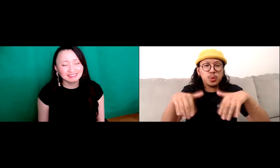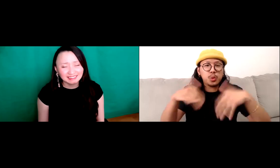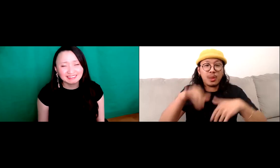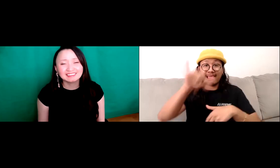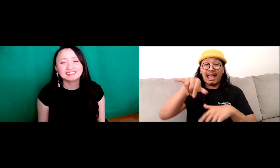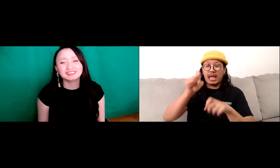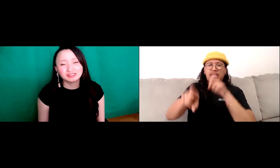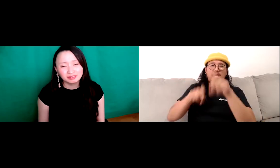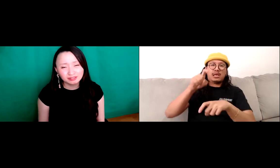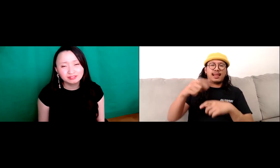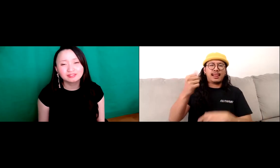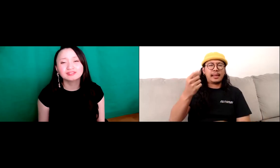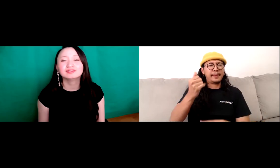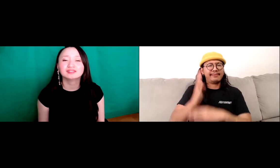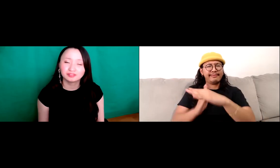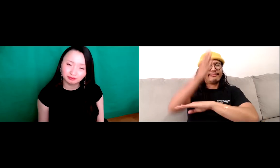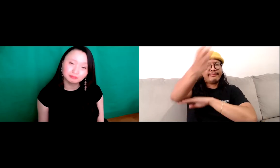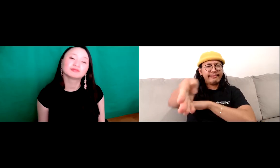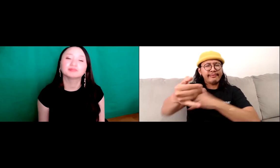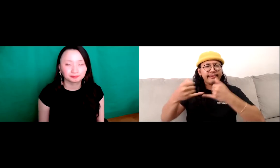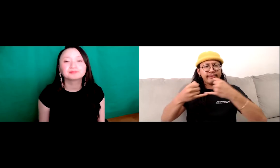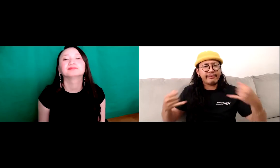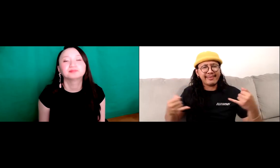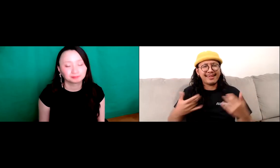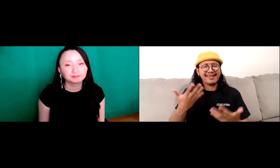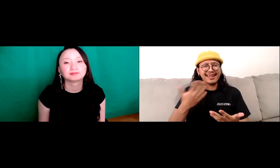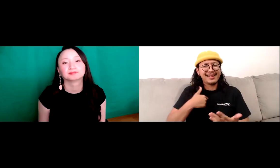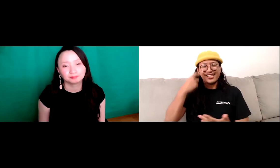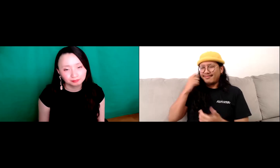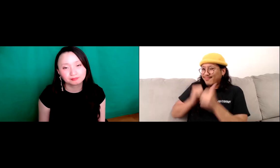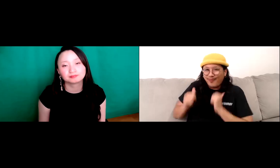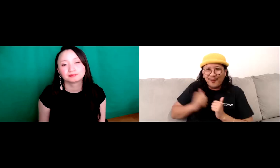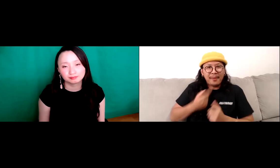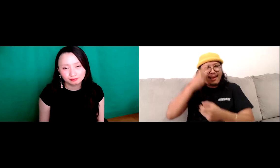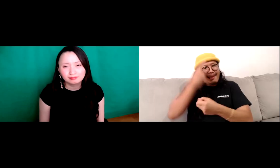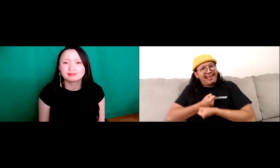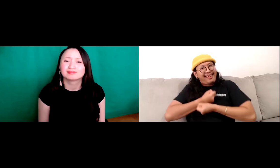but they just kept asking me questions about who I was and had, and they really cross the